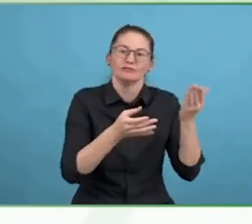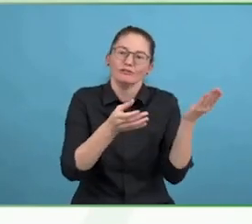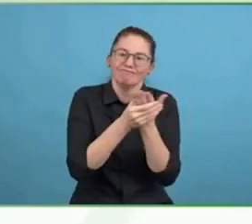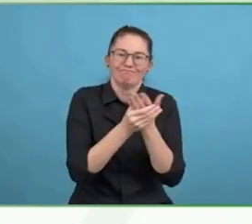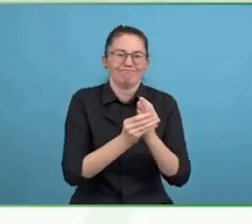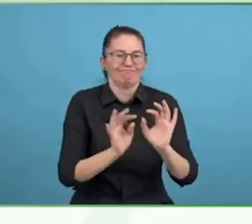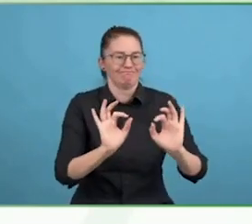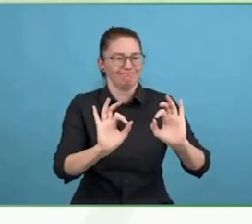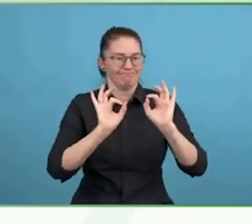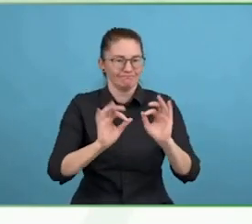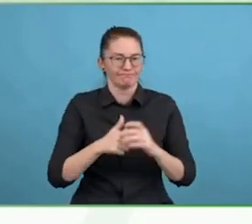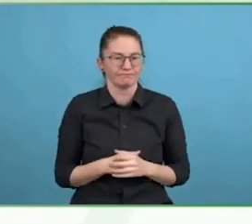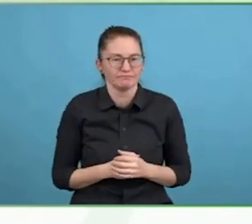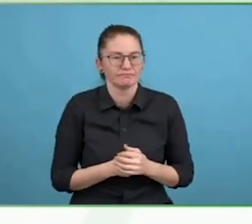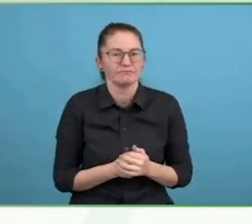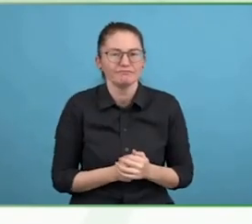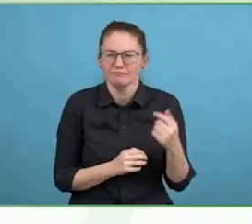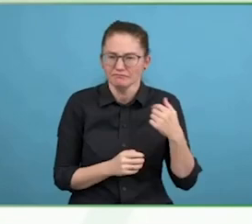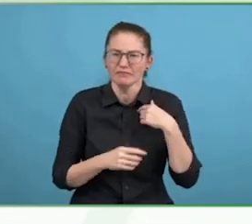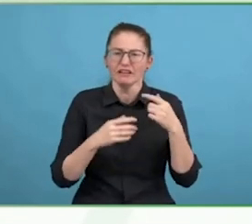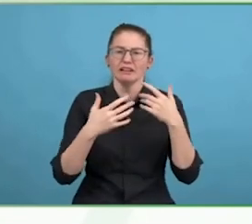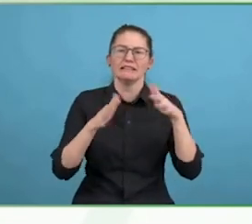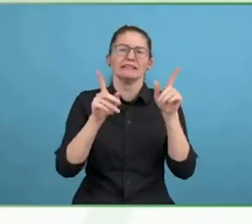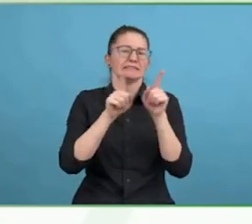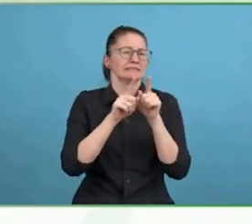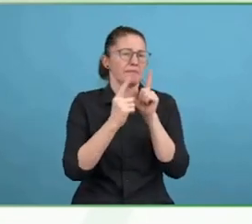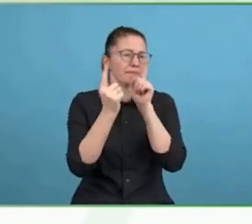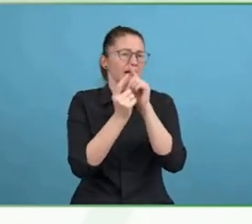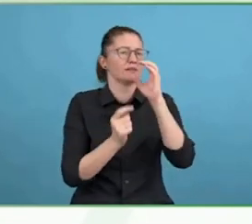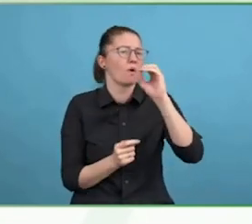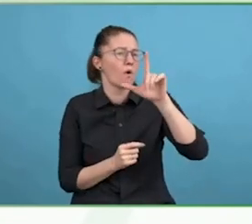We buy the land and it is a five-year training program that